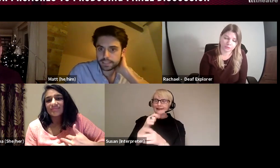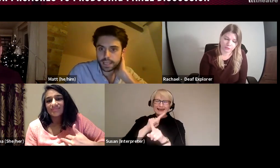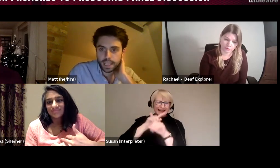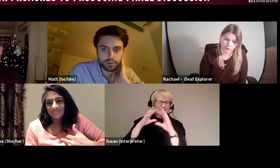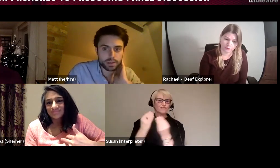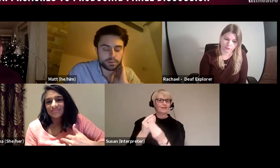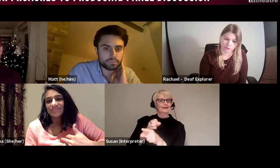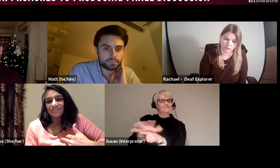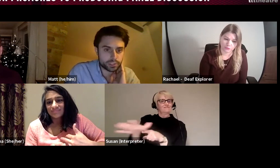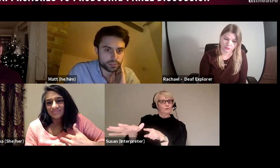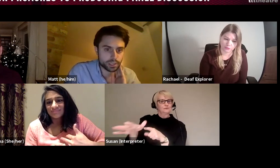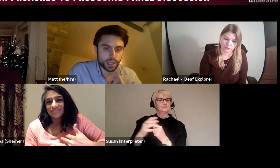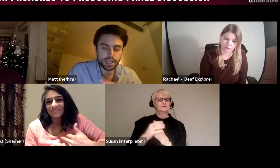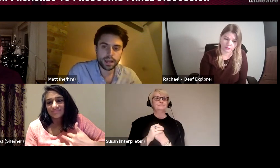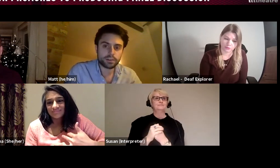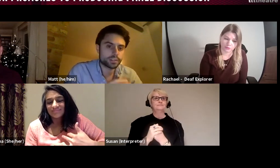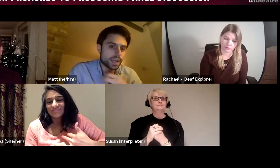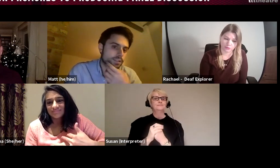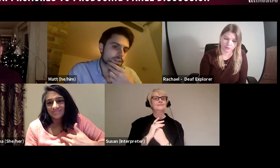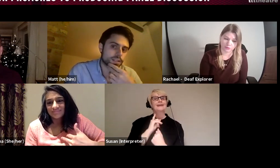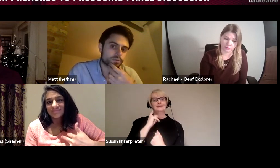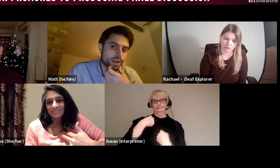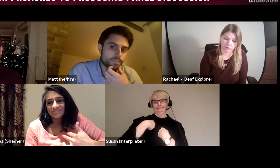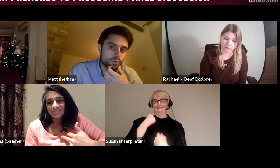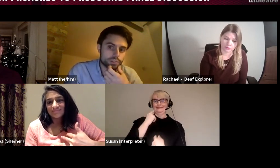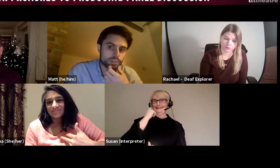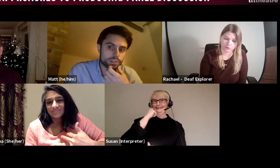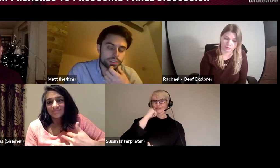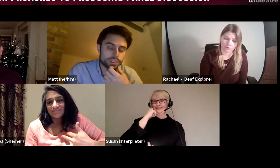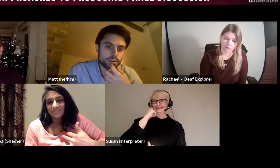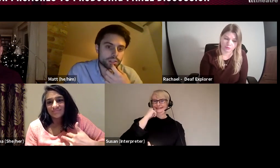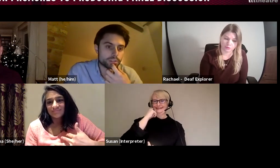hearing producer in that context, it is really important to challenge your own assumptions